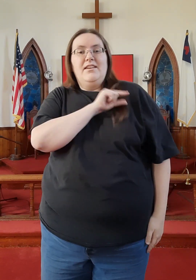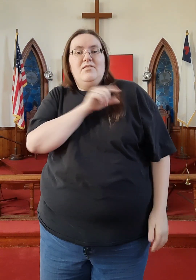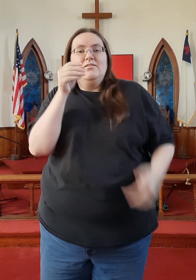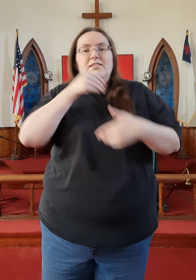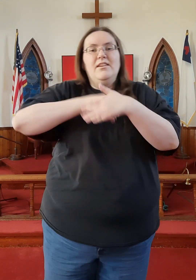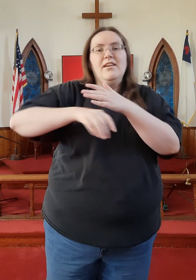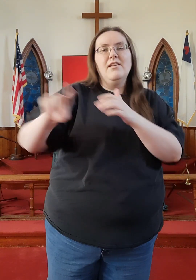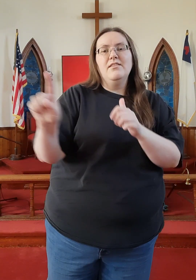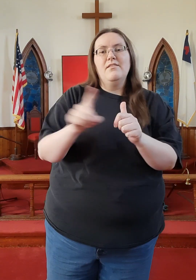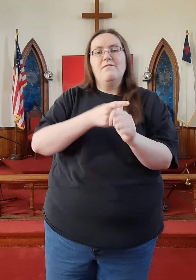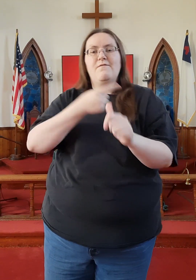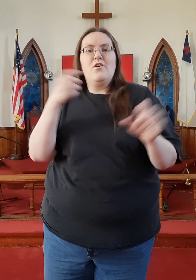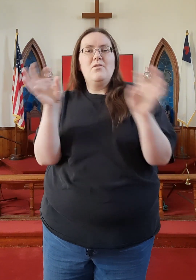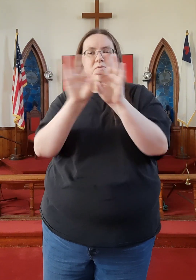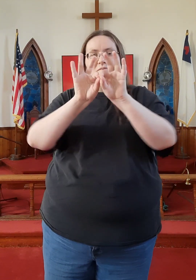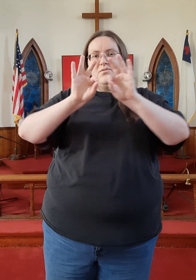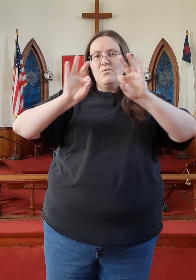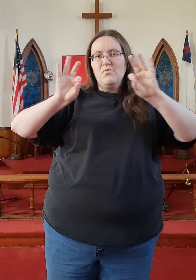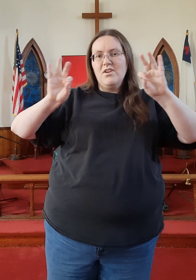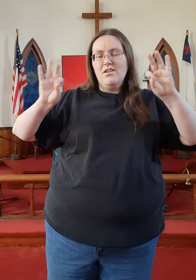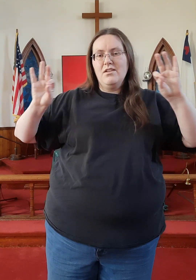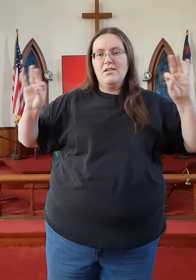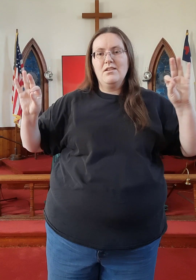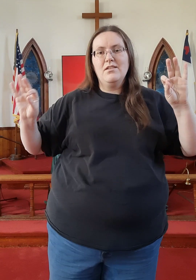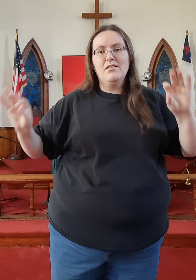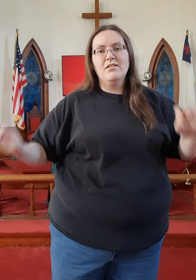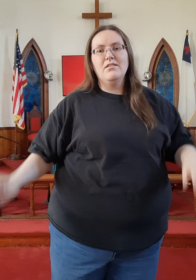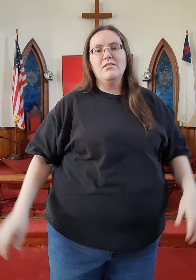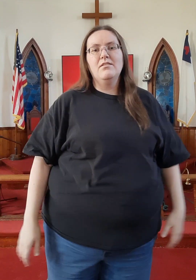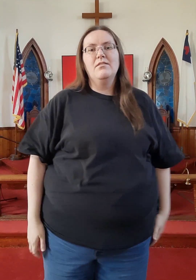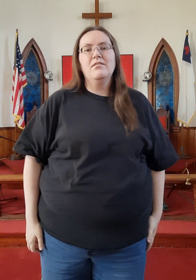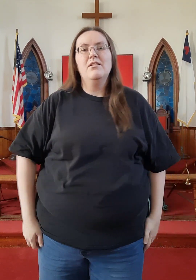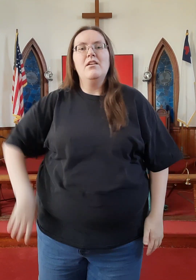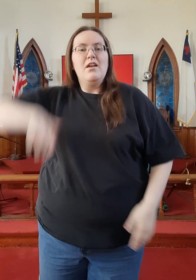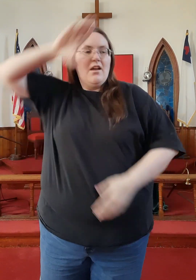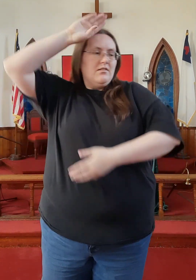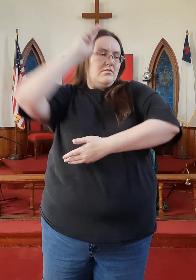Guilty in the first degree